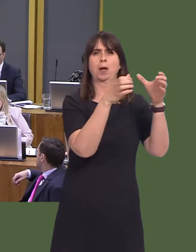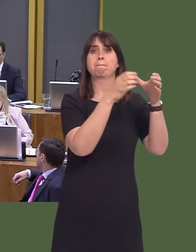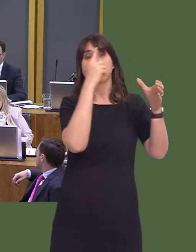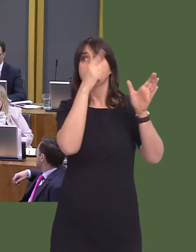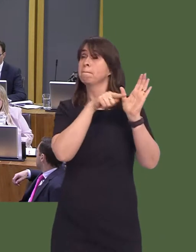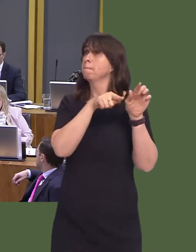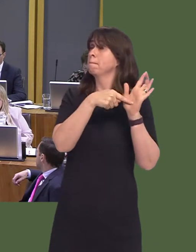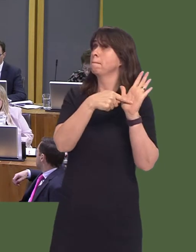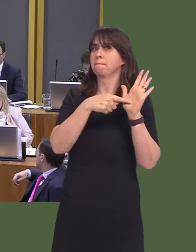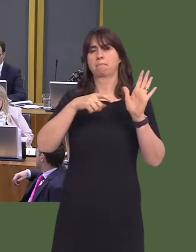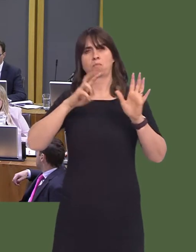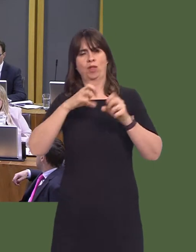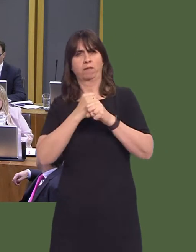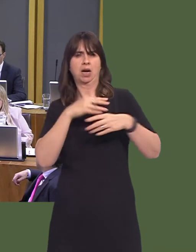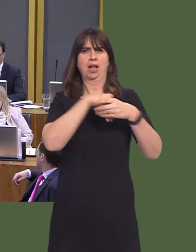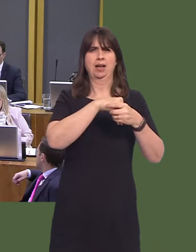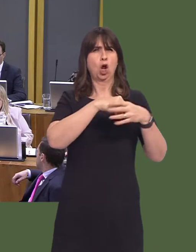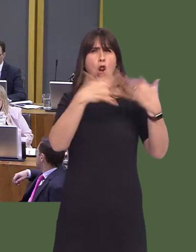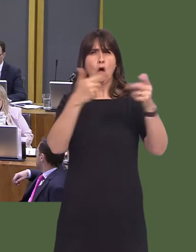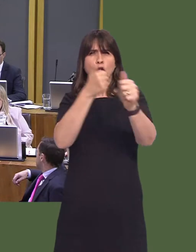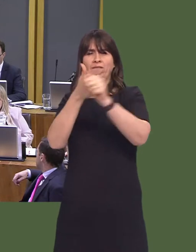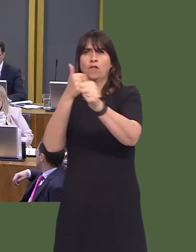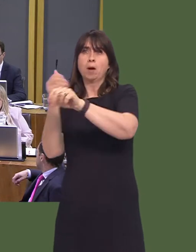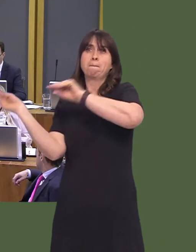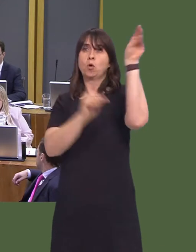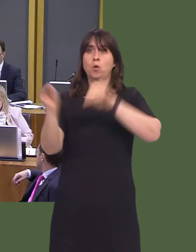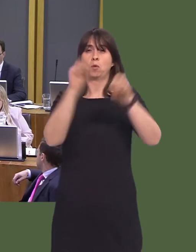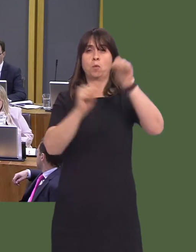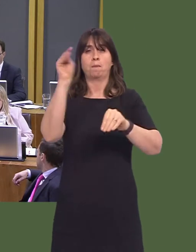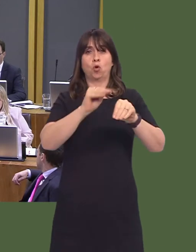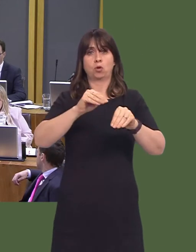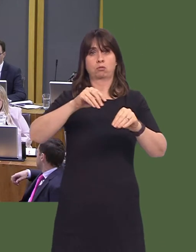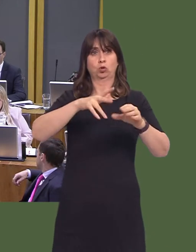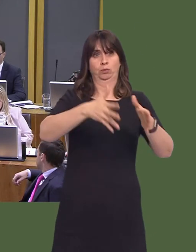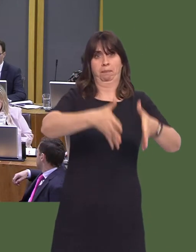number of commercial companies have benefited from relocating to Central Square and I would